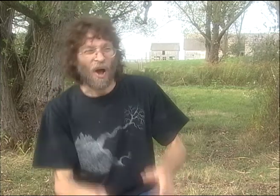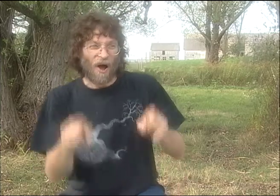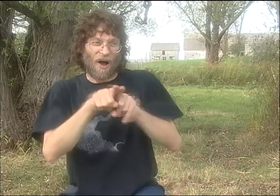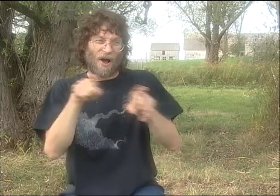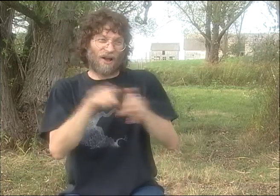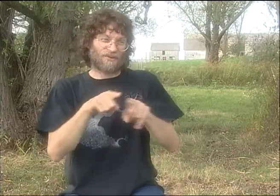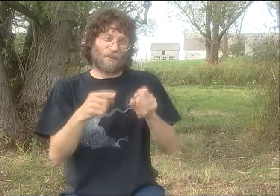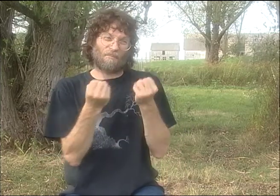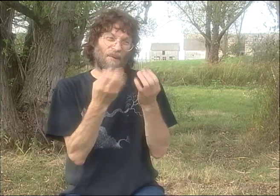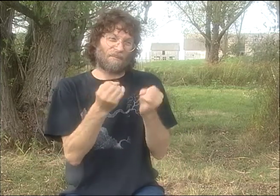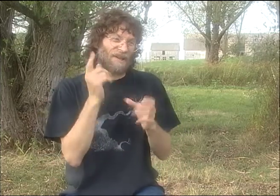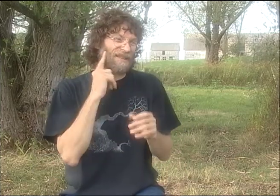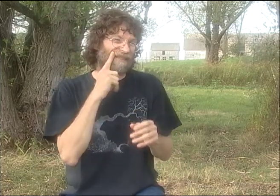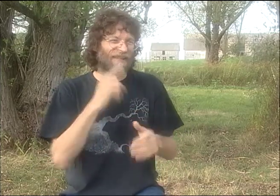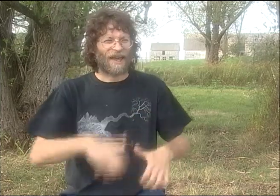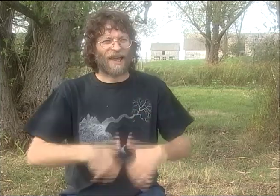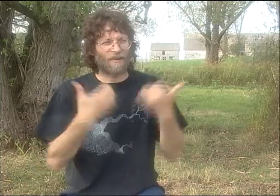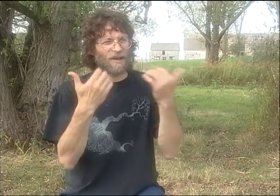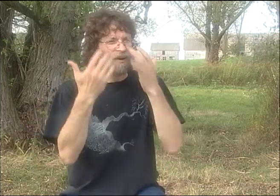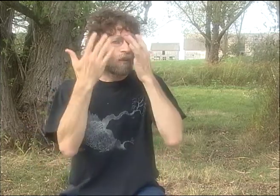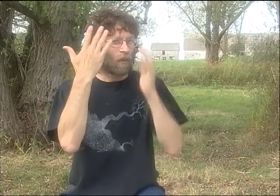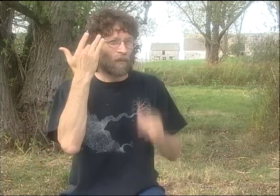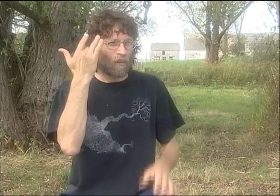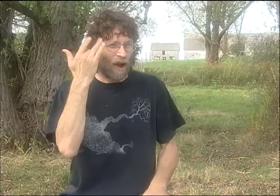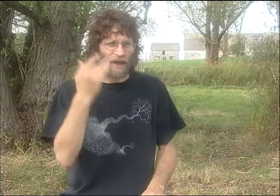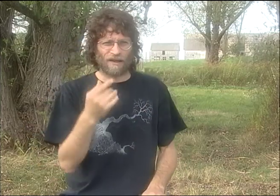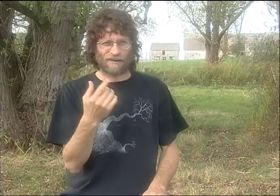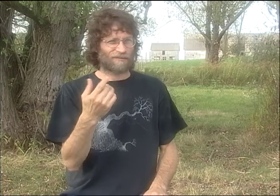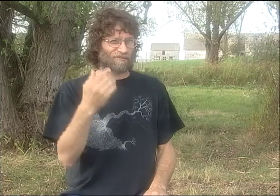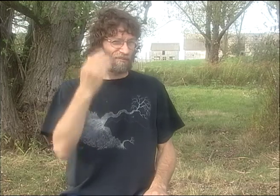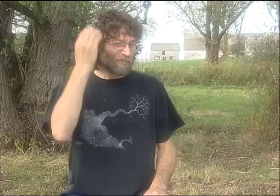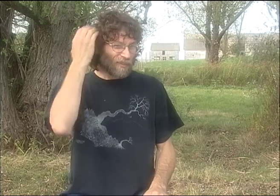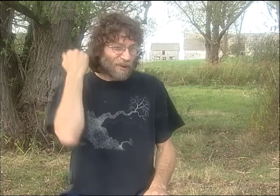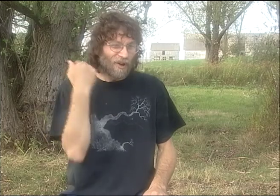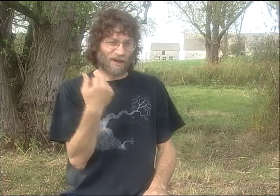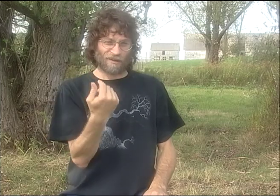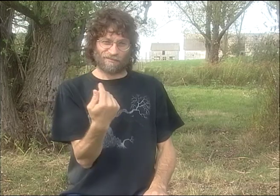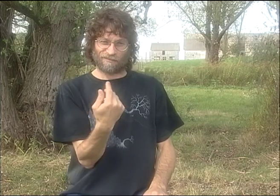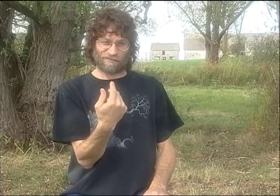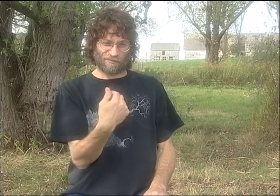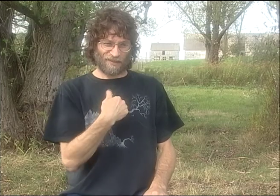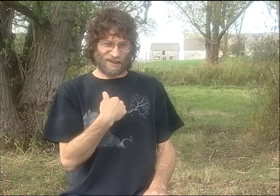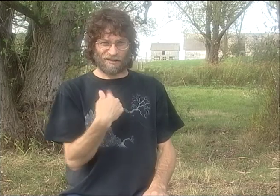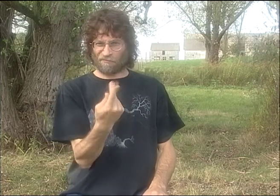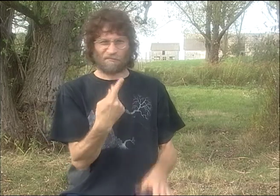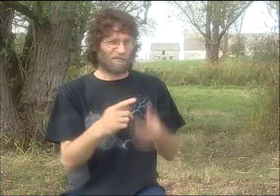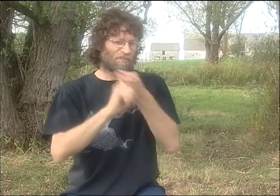BUT, BOY, WAS IT TOUGH IN THE BEGINNING. AND ALSO, A LOT OF DEAF PEOPLE WERE PRETTY UPSET WITH ME.